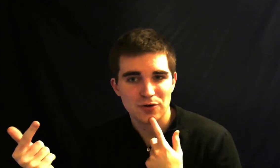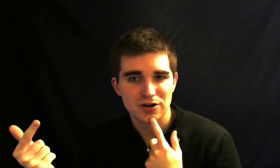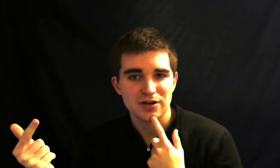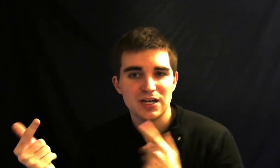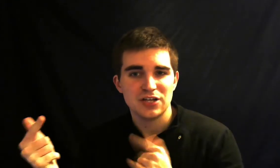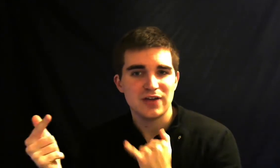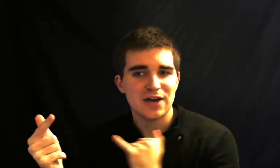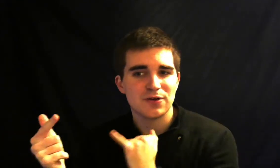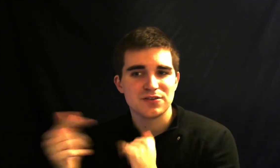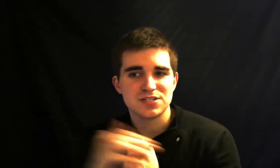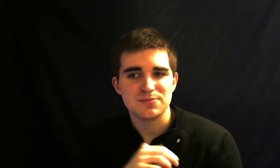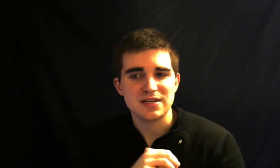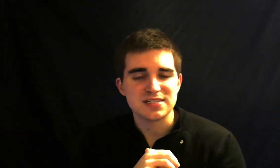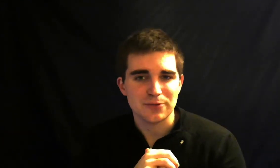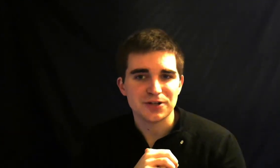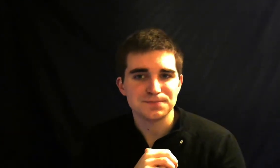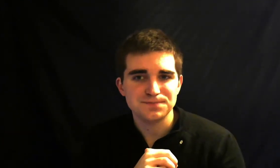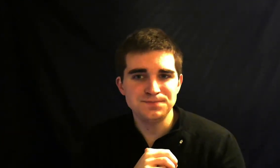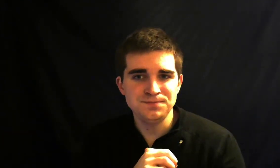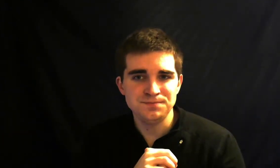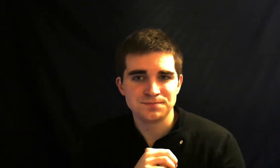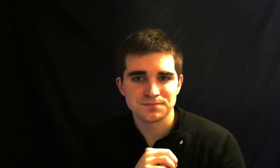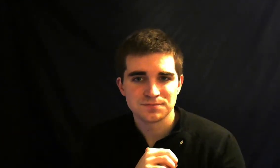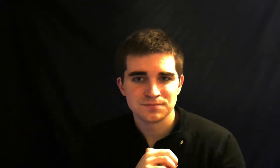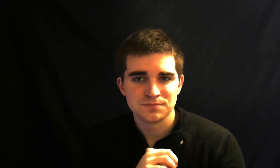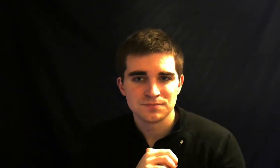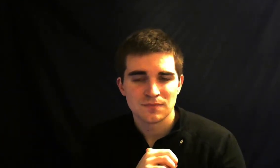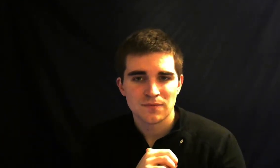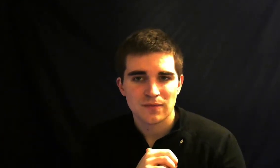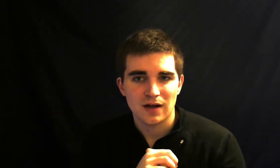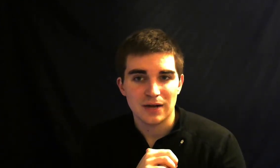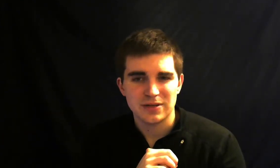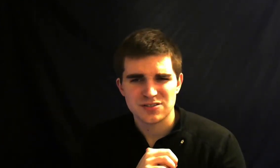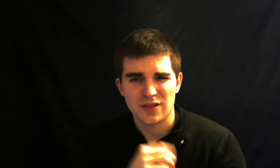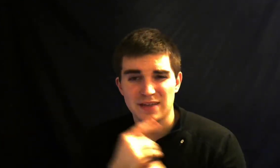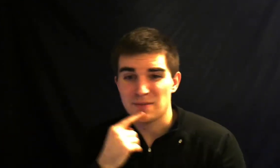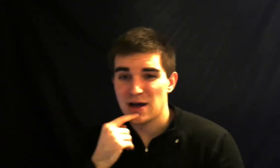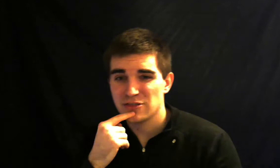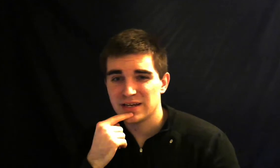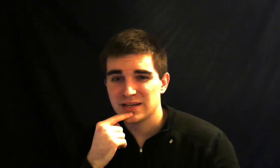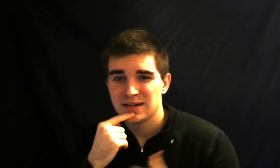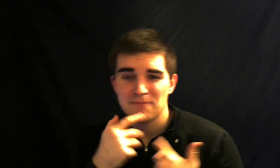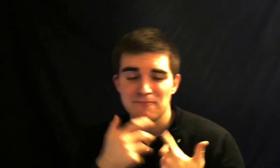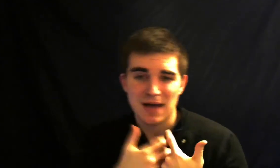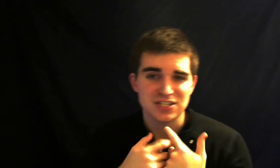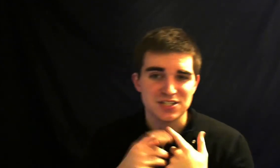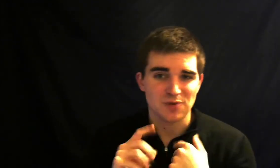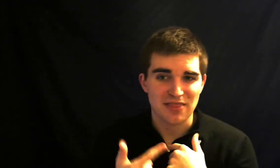kind of want those to be similar and so like the mouthing matches what I thought